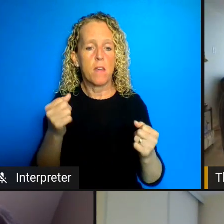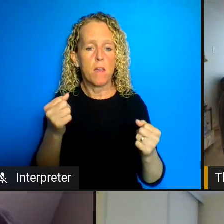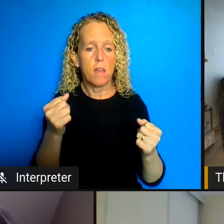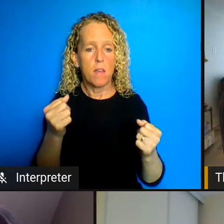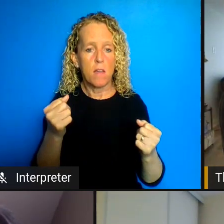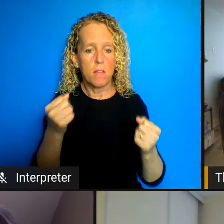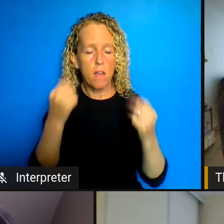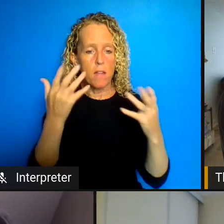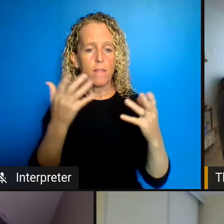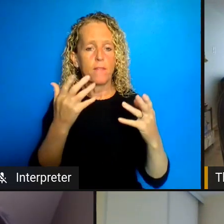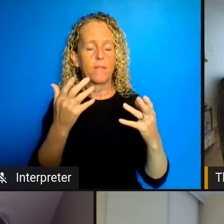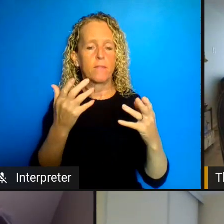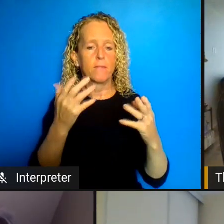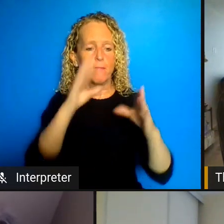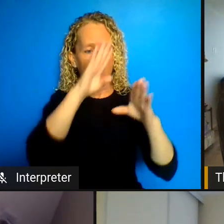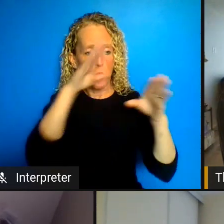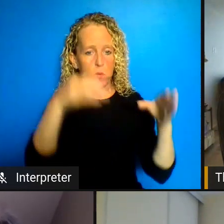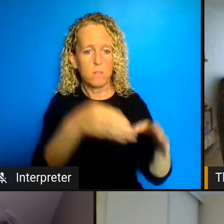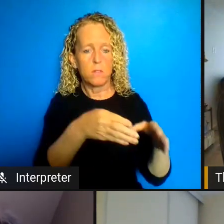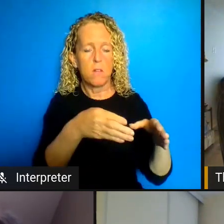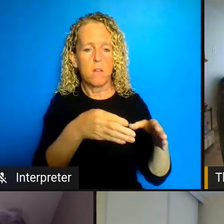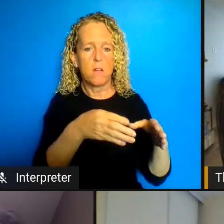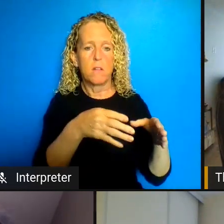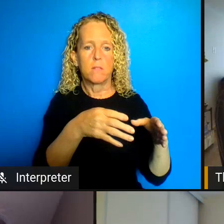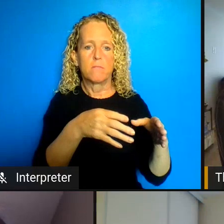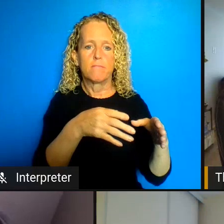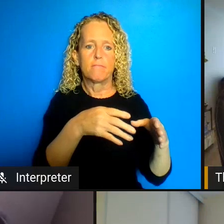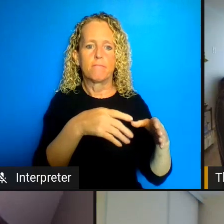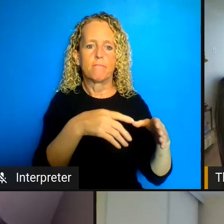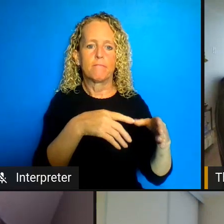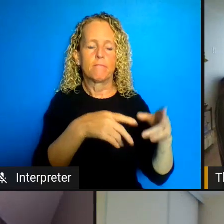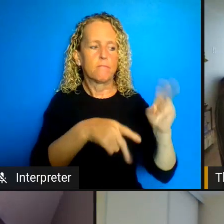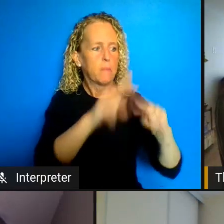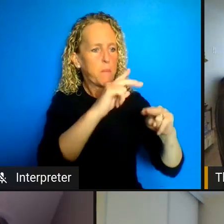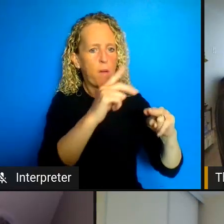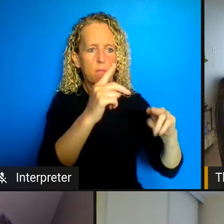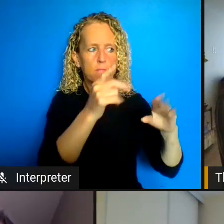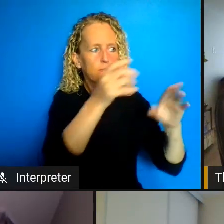confinement there has been or at least it seems that way to meet quite a strong